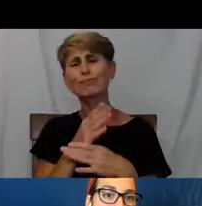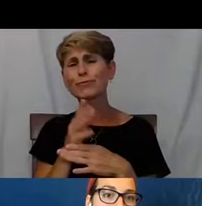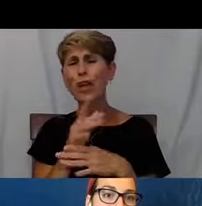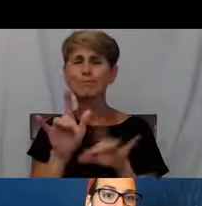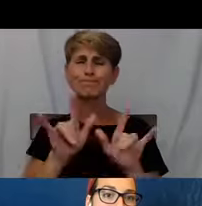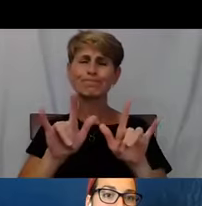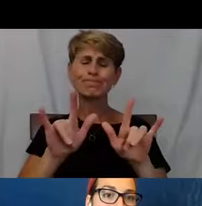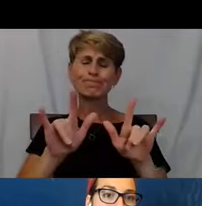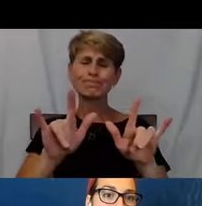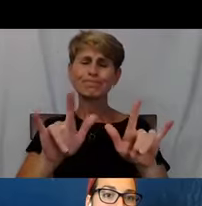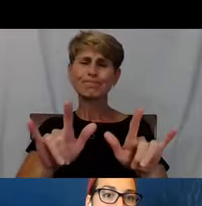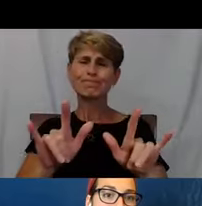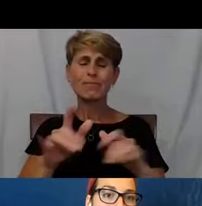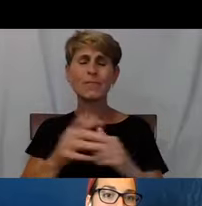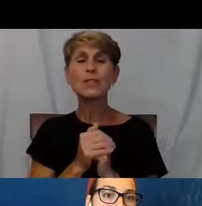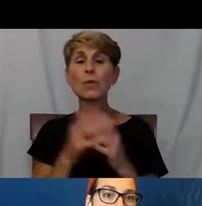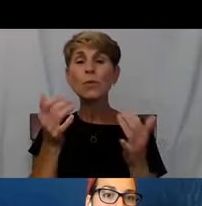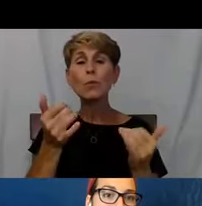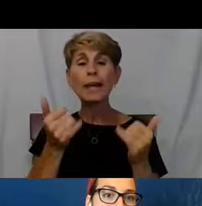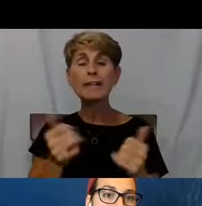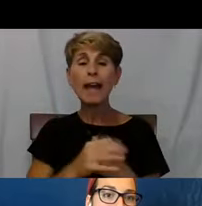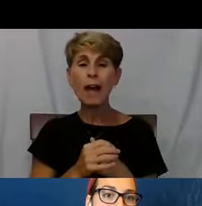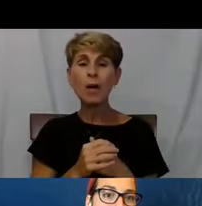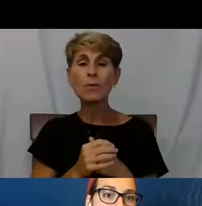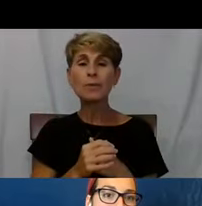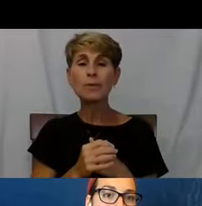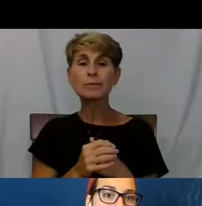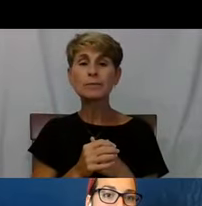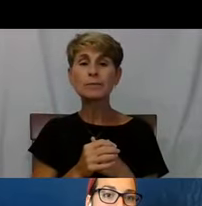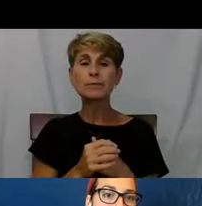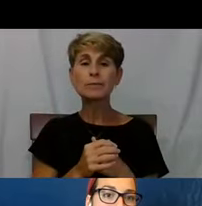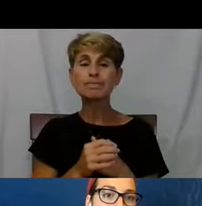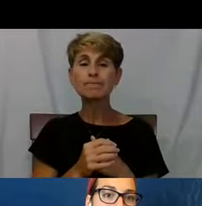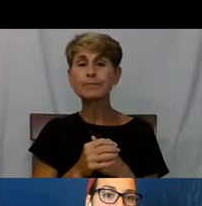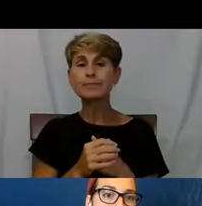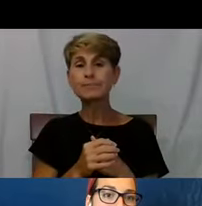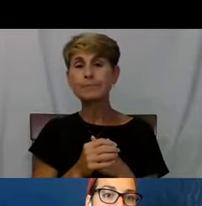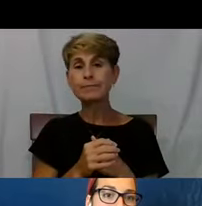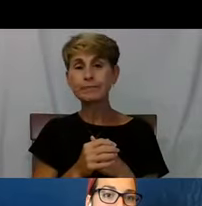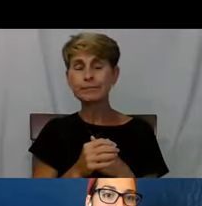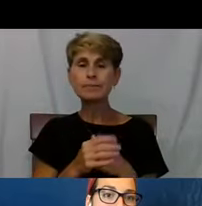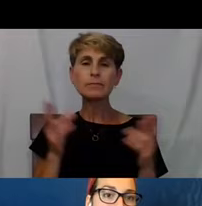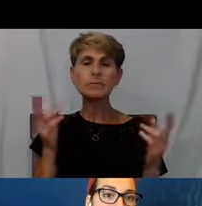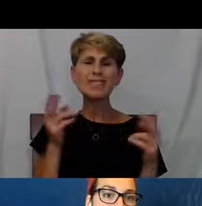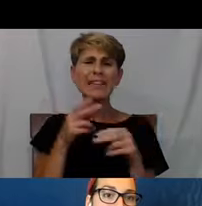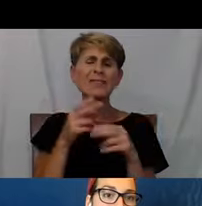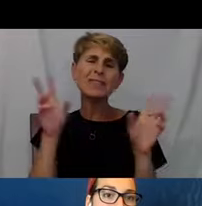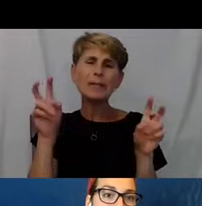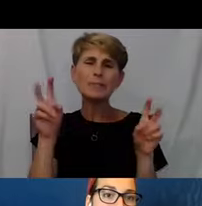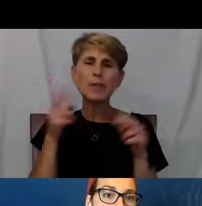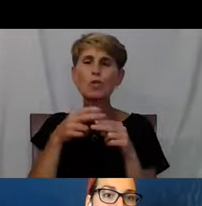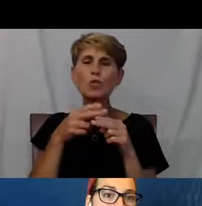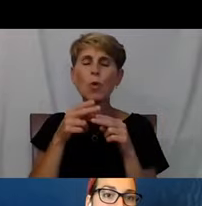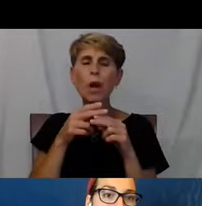So right now we are gonna have just a short round table Q&A of a few questions